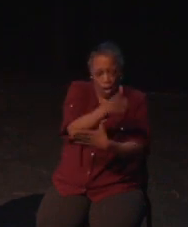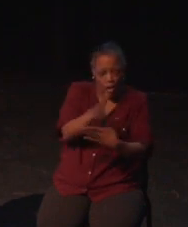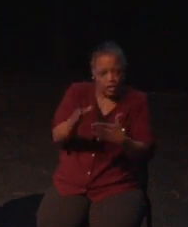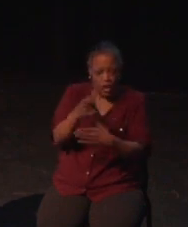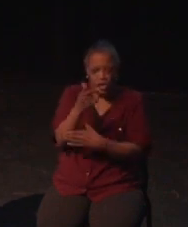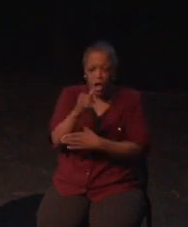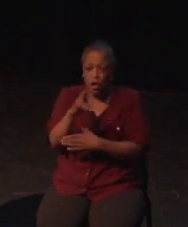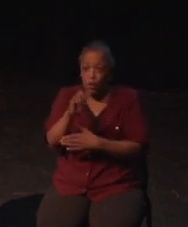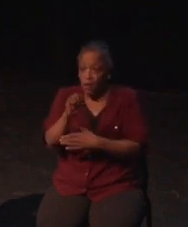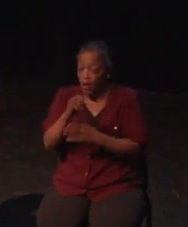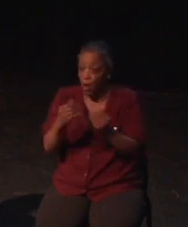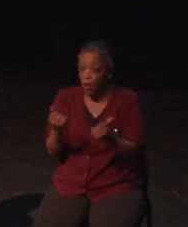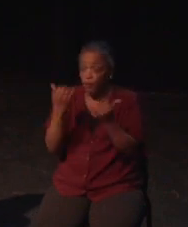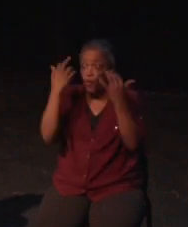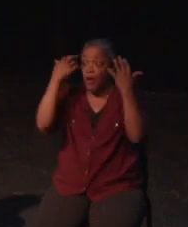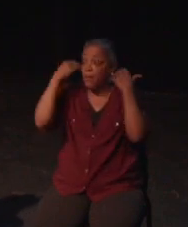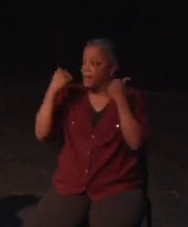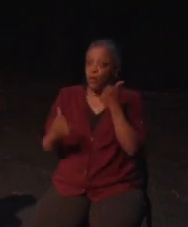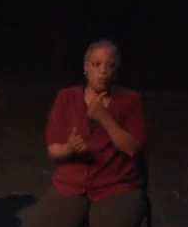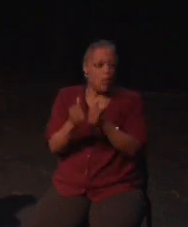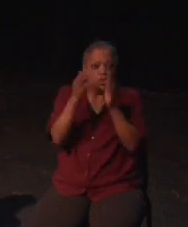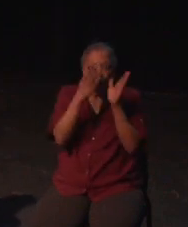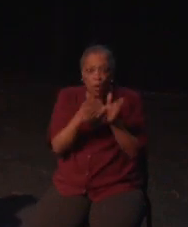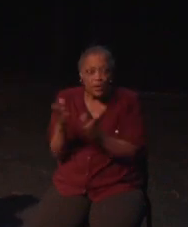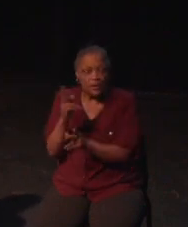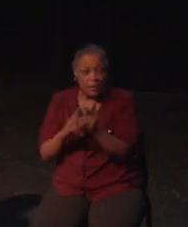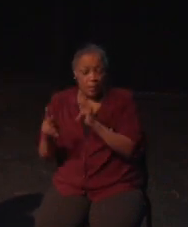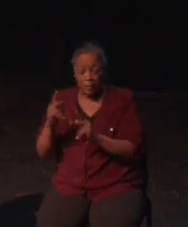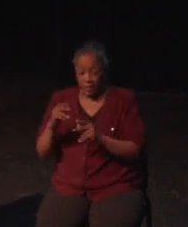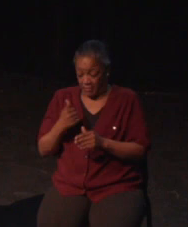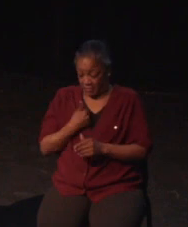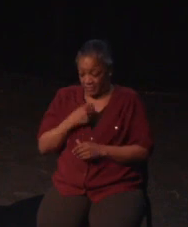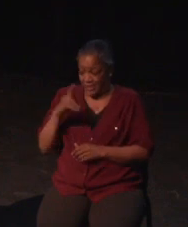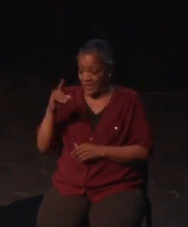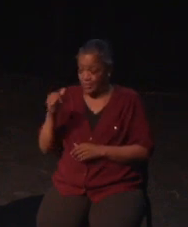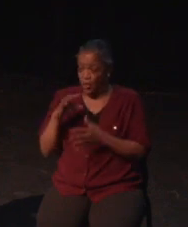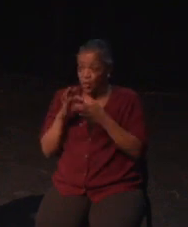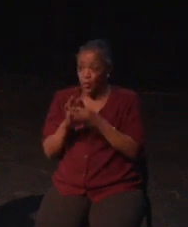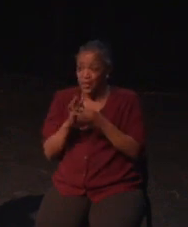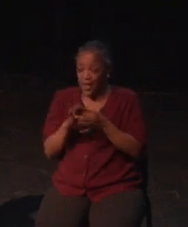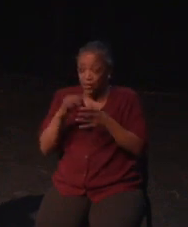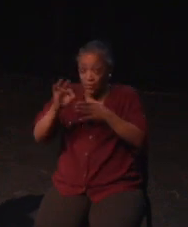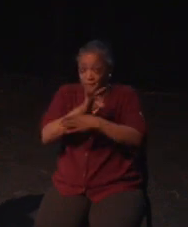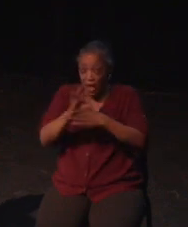feels since I hear fairly normally, but the short of it is that subtitles helped me enormously. I need subtitles. I miss a lot without them.